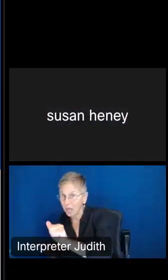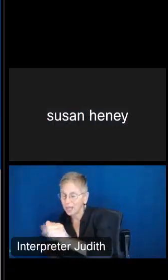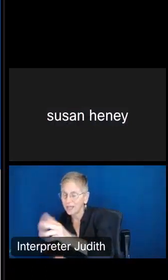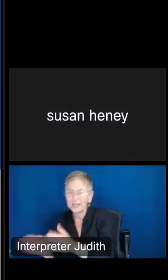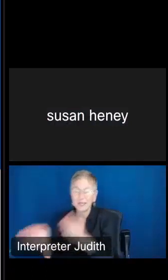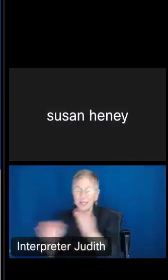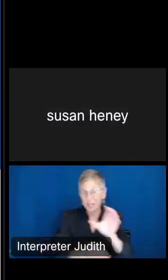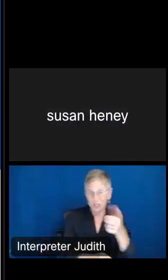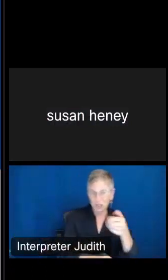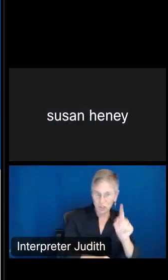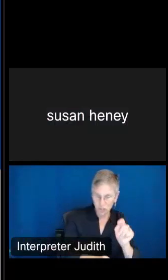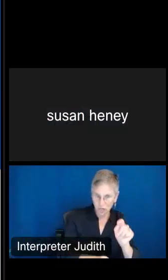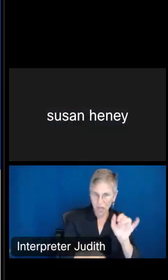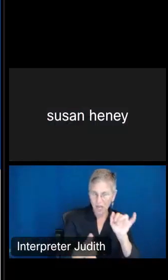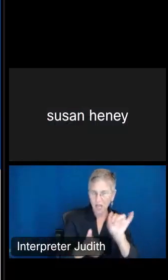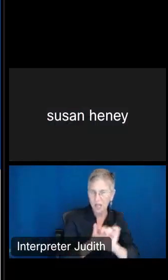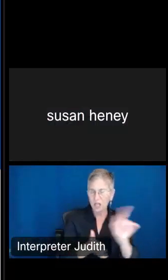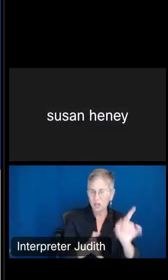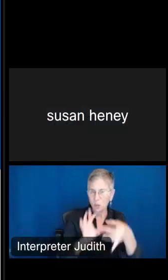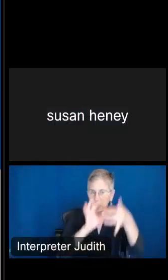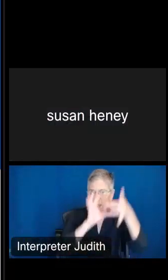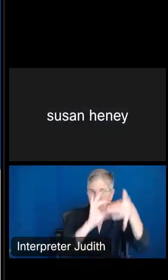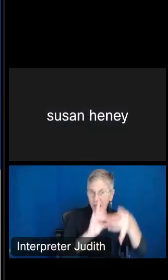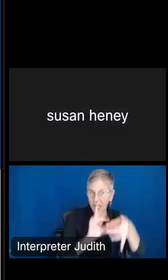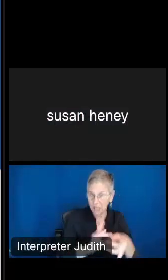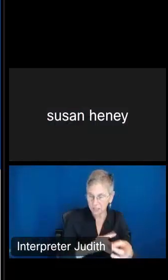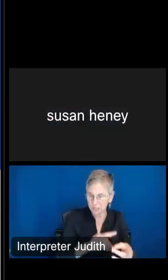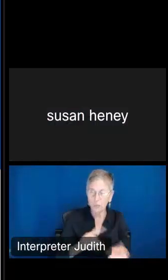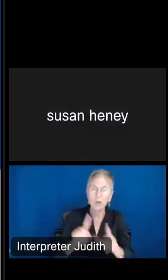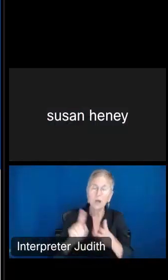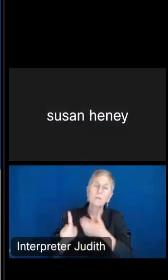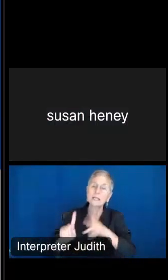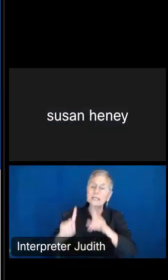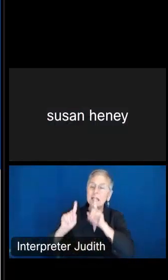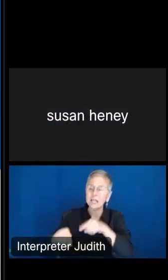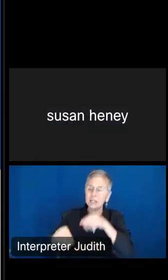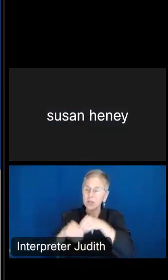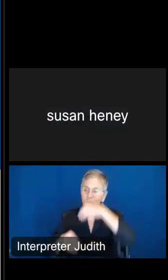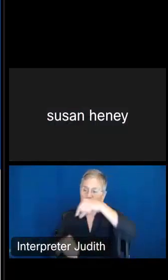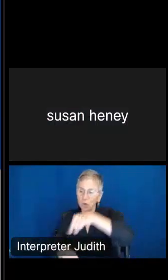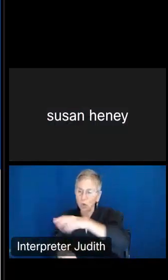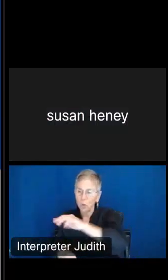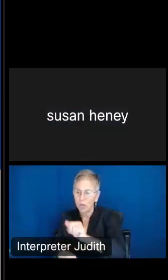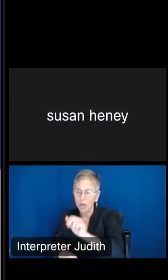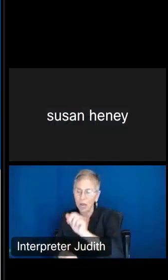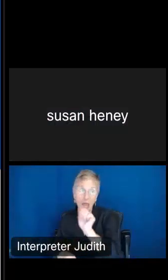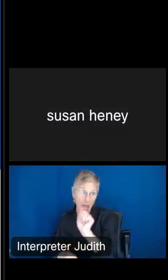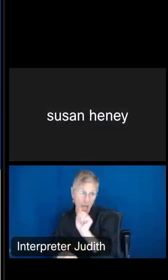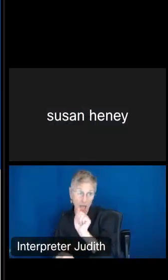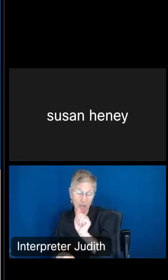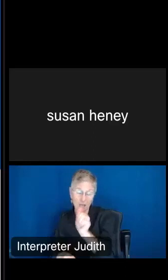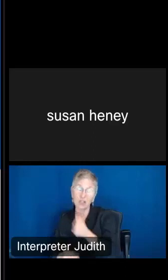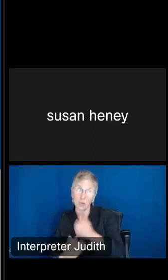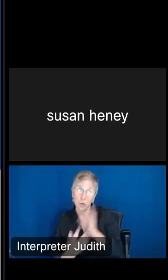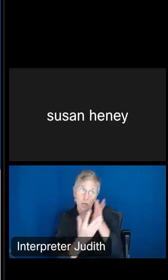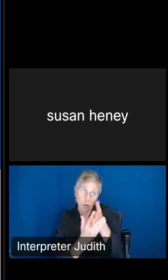the links, but if you can put your answers -- Ana Arredondo: Oh, Okay. Stacie Cochran-McNeal: -- in the Q&A, that'd be great. I apologize for interrupting, Ana. Thank you.